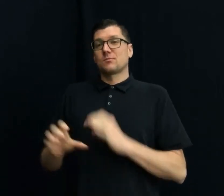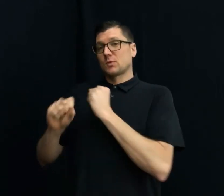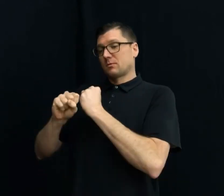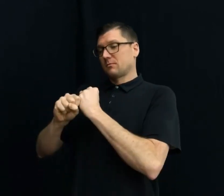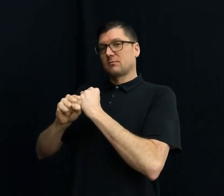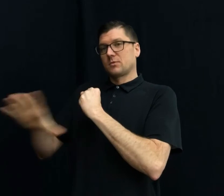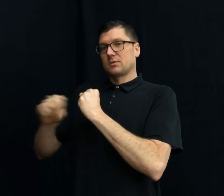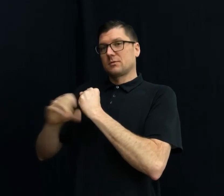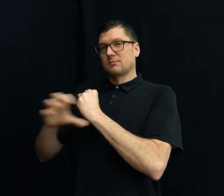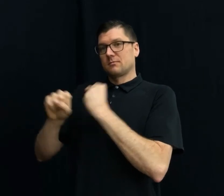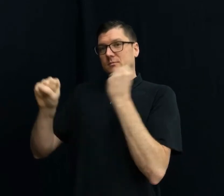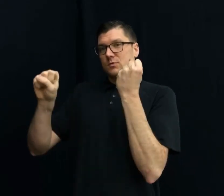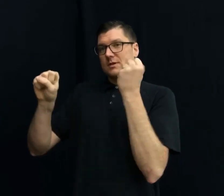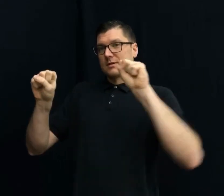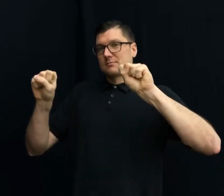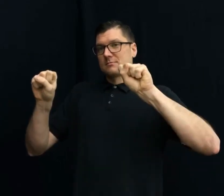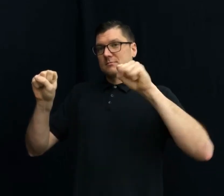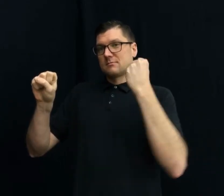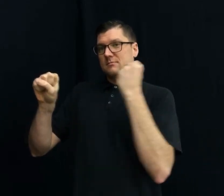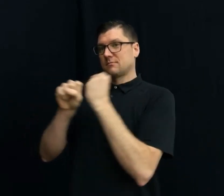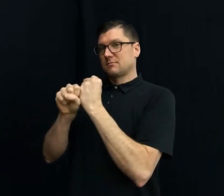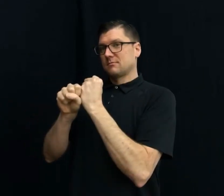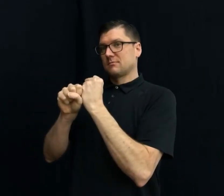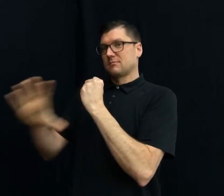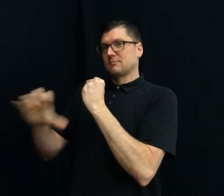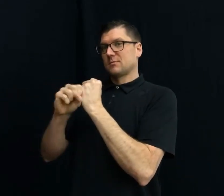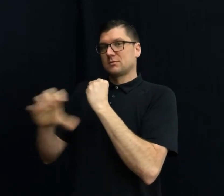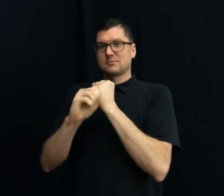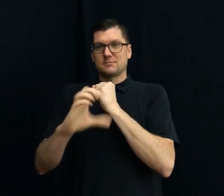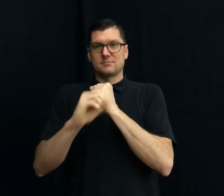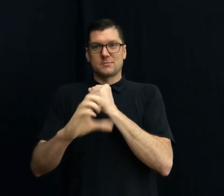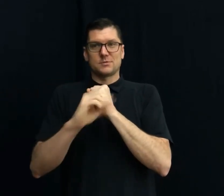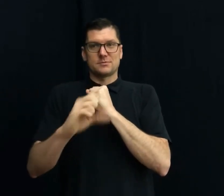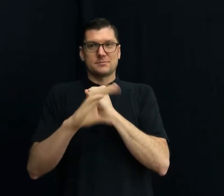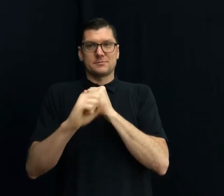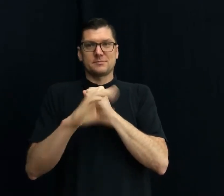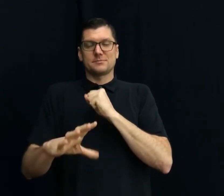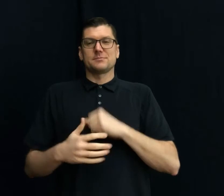MARKETING